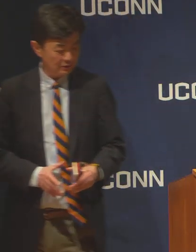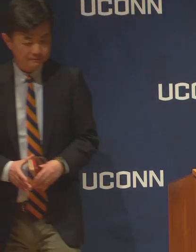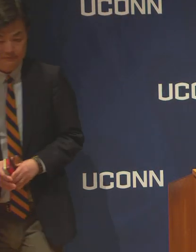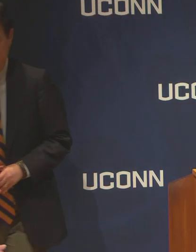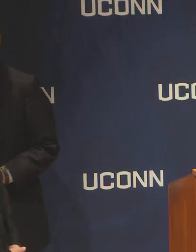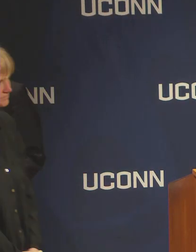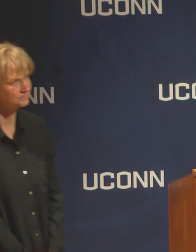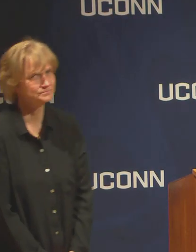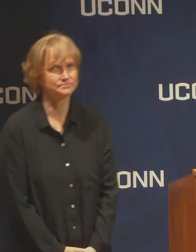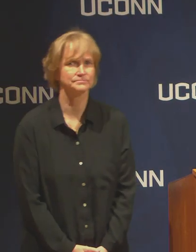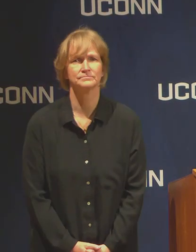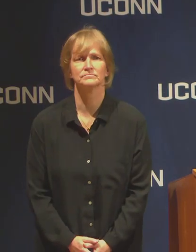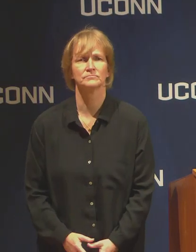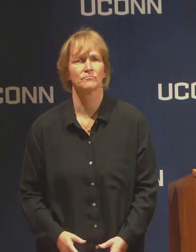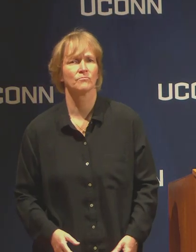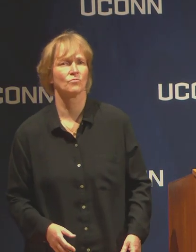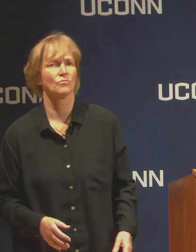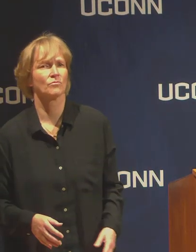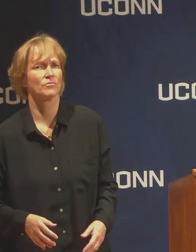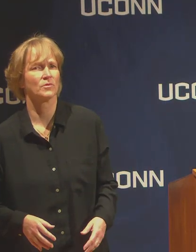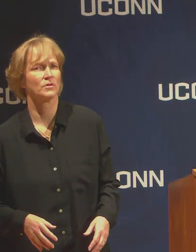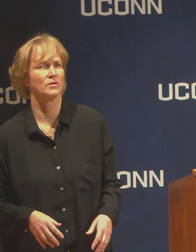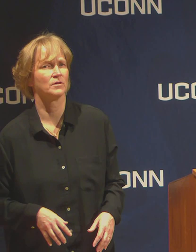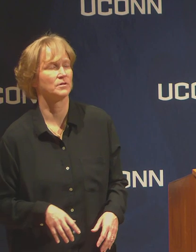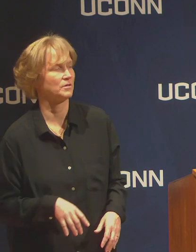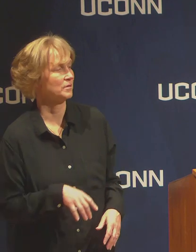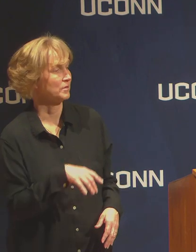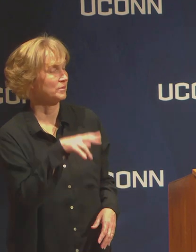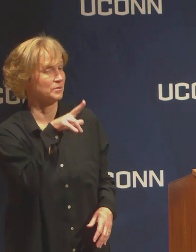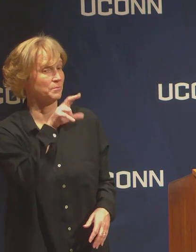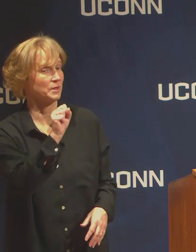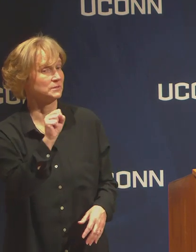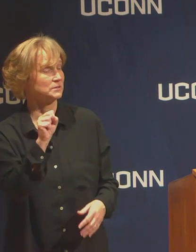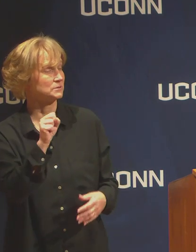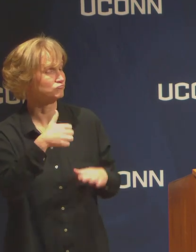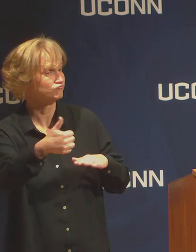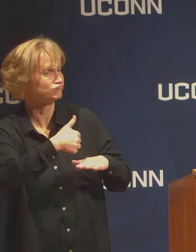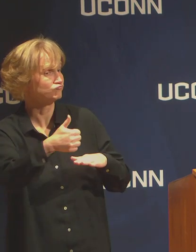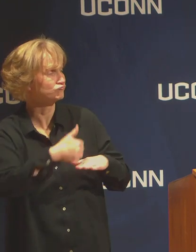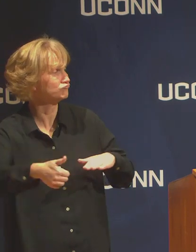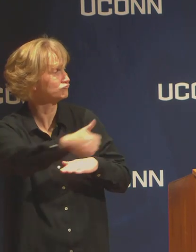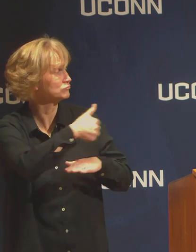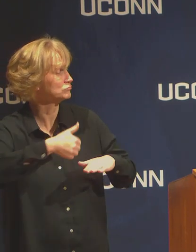What level of bus service will continue to be provided, if any?